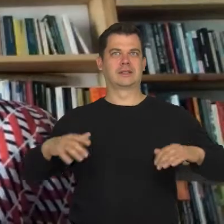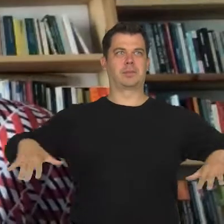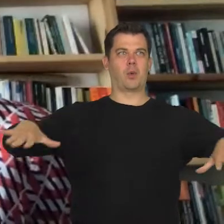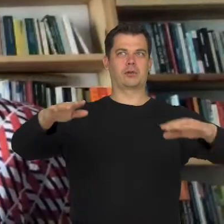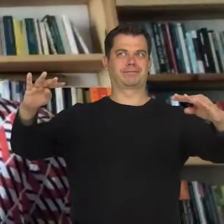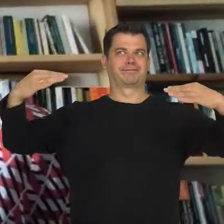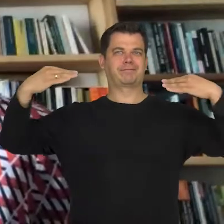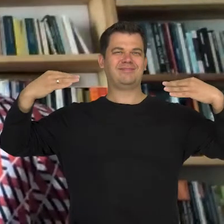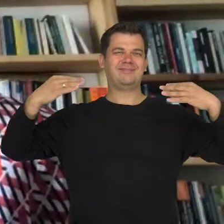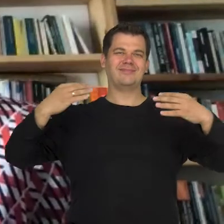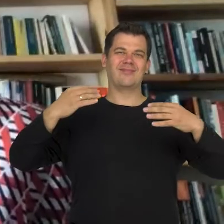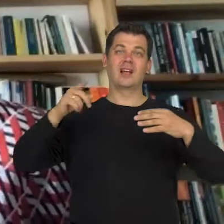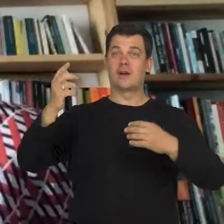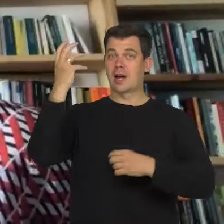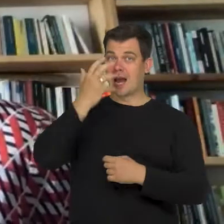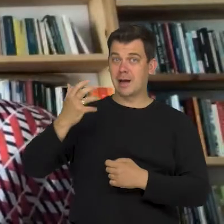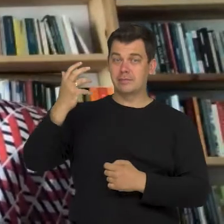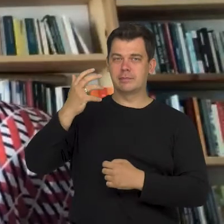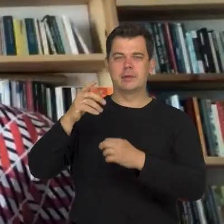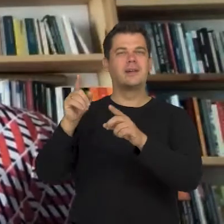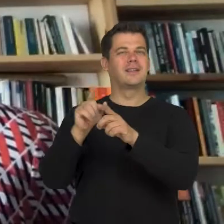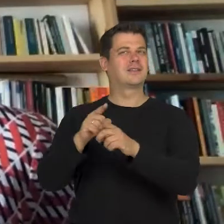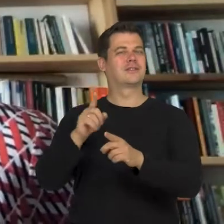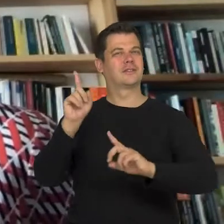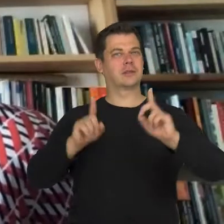This staring results from the fact that something was ware.